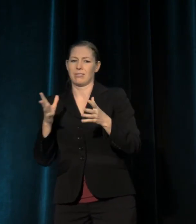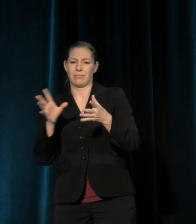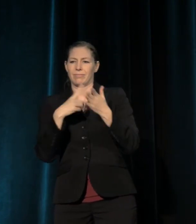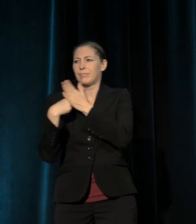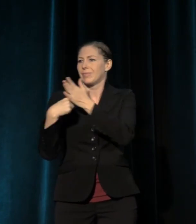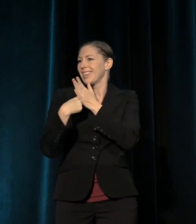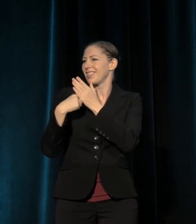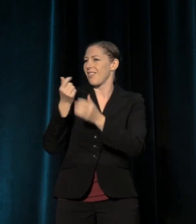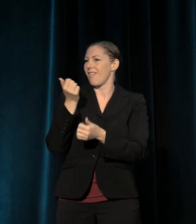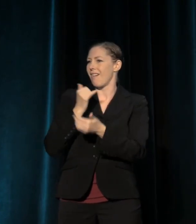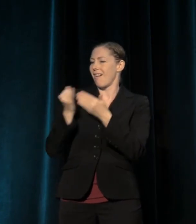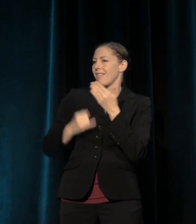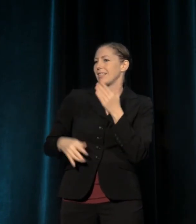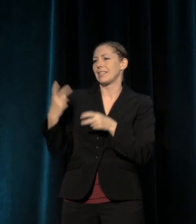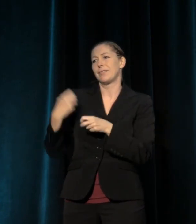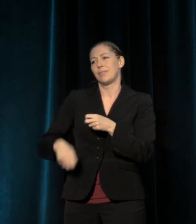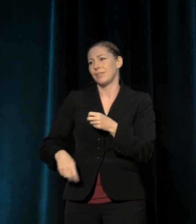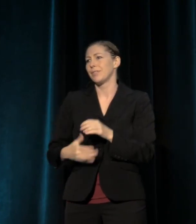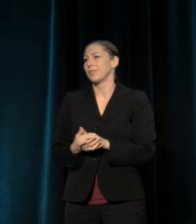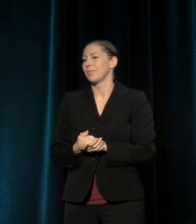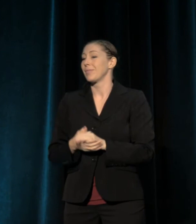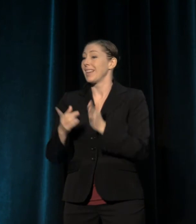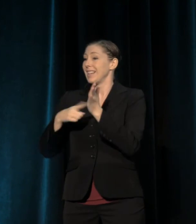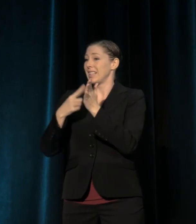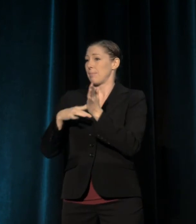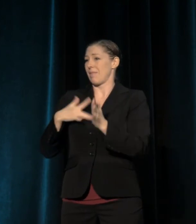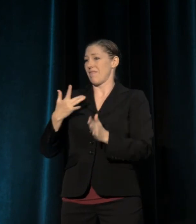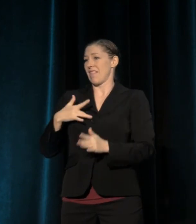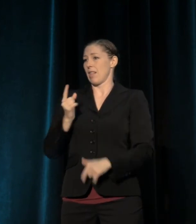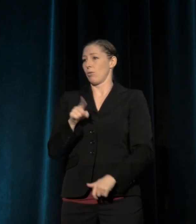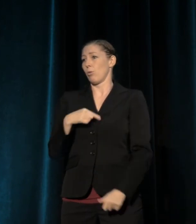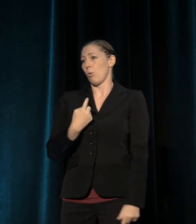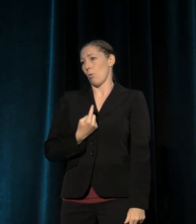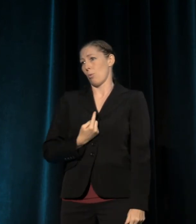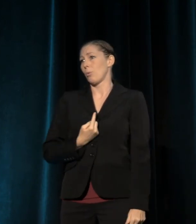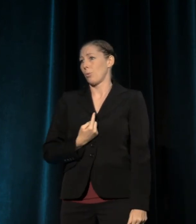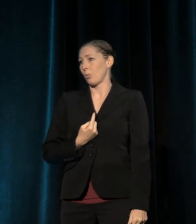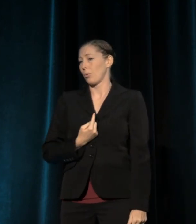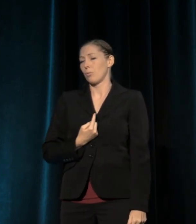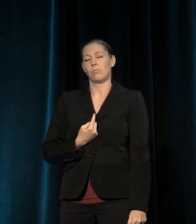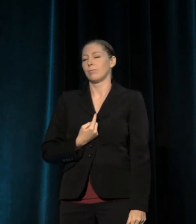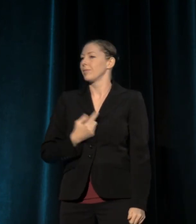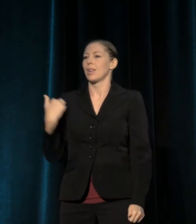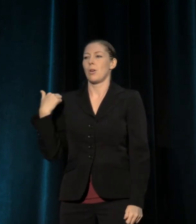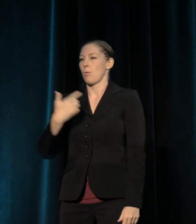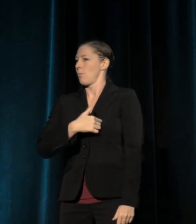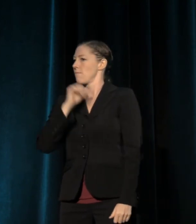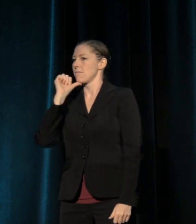Sometimes it can feel like we're alone. But we are not alone.